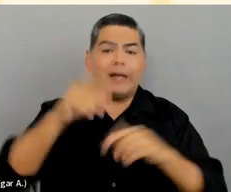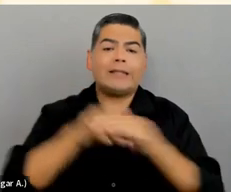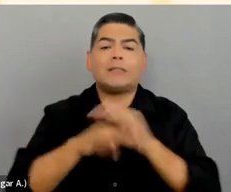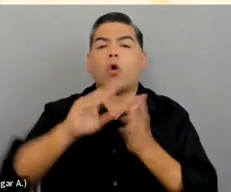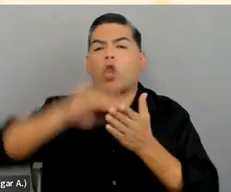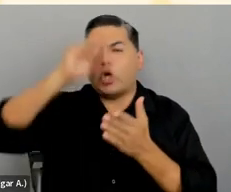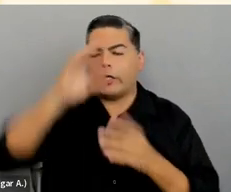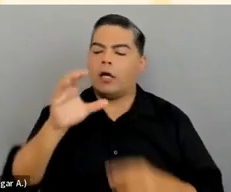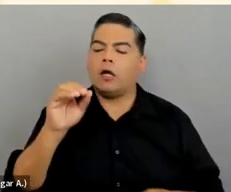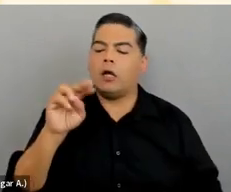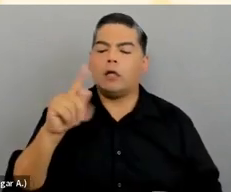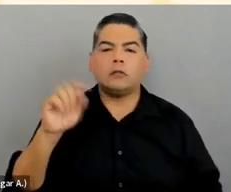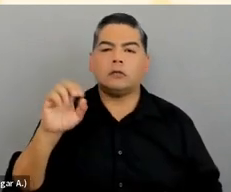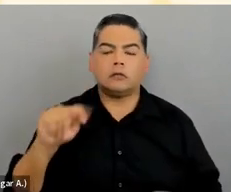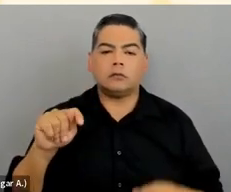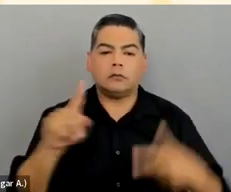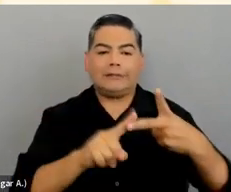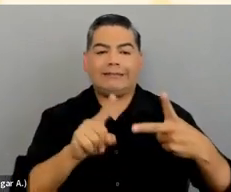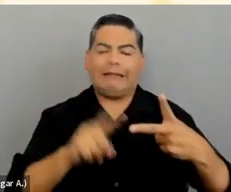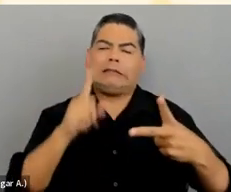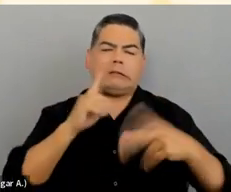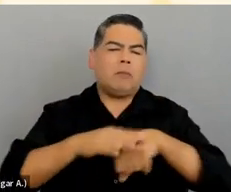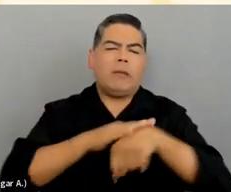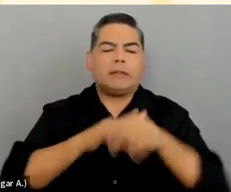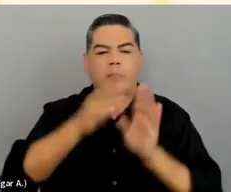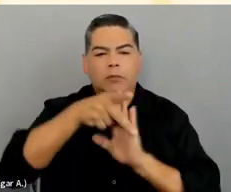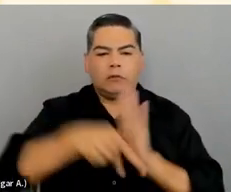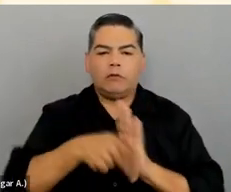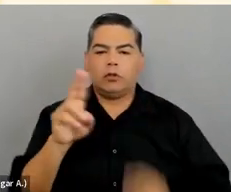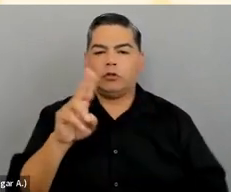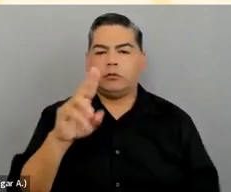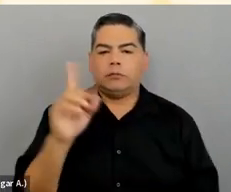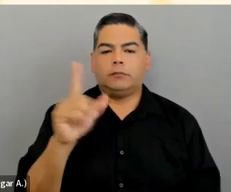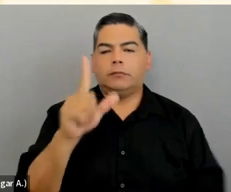and cover some basic principles of UDL or Universal Design for Learning,